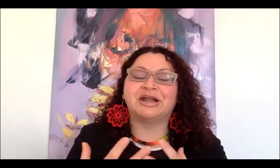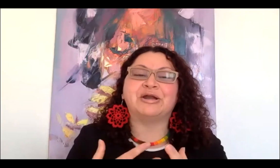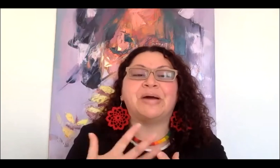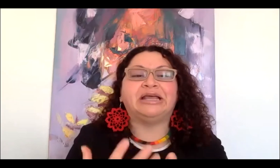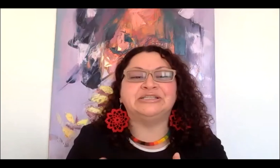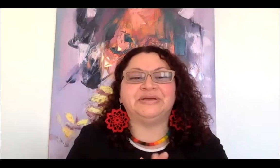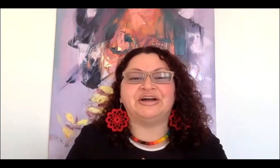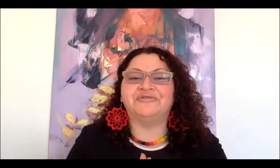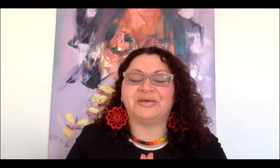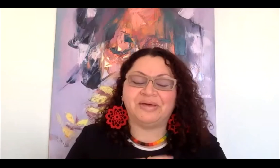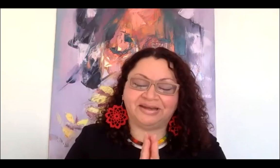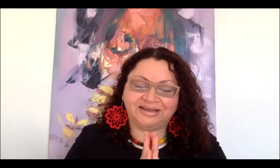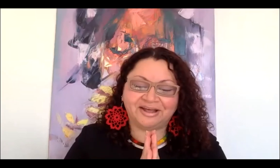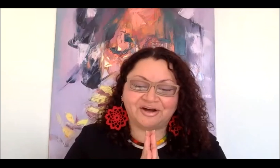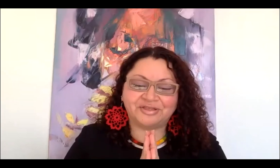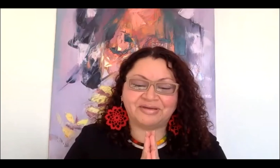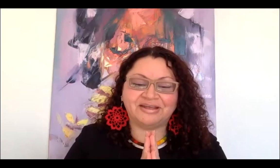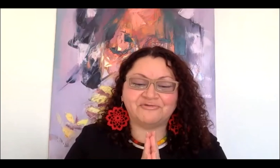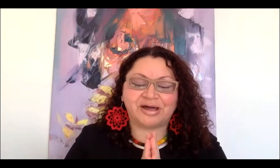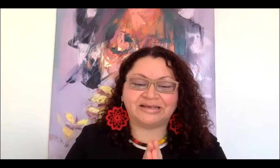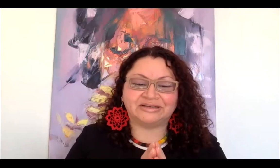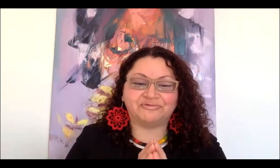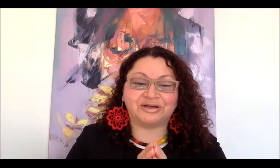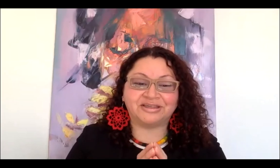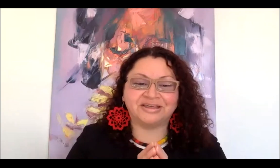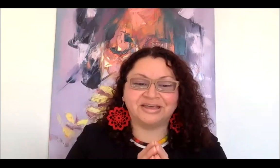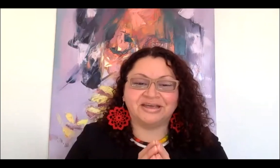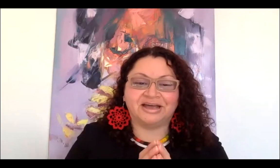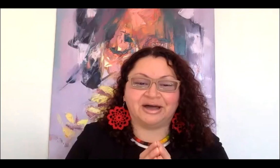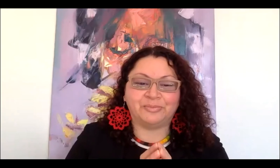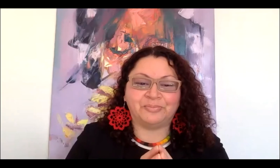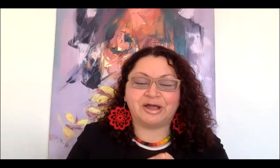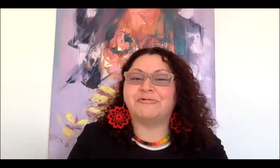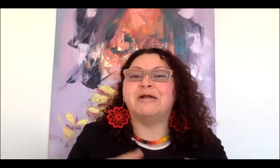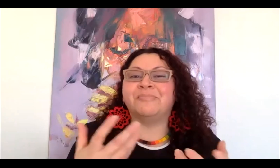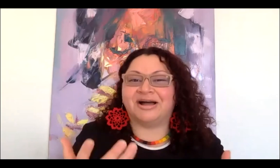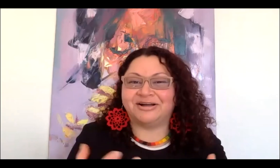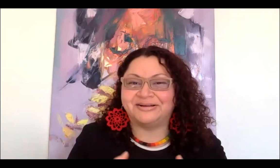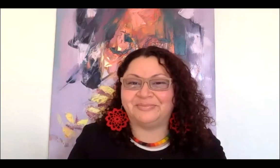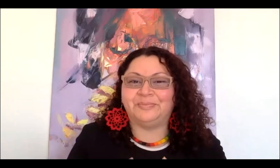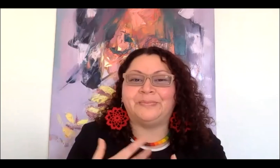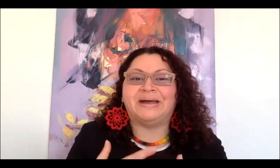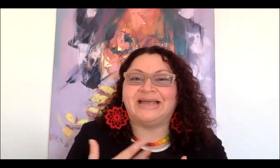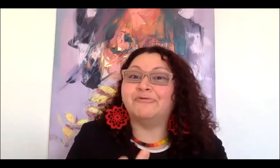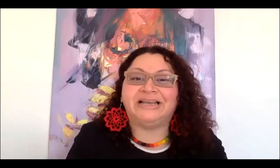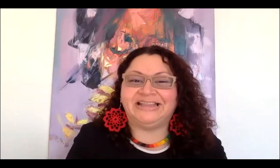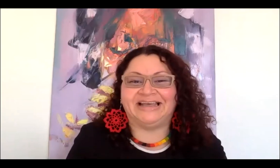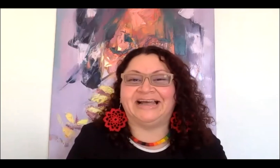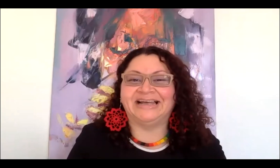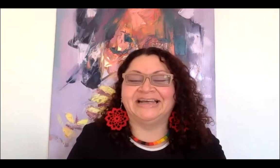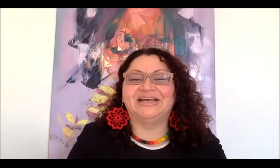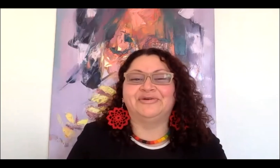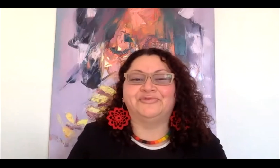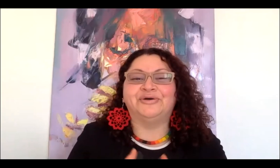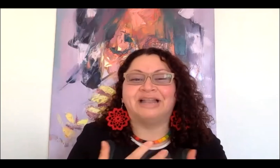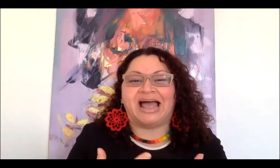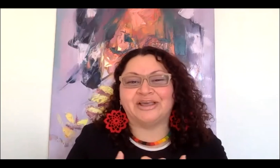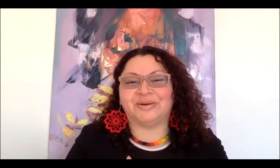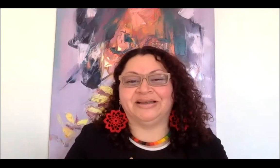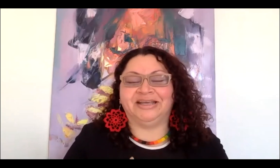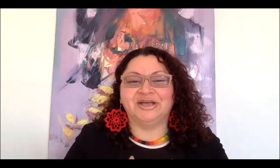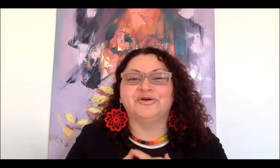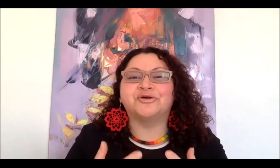reminds me of the many ways in which my grandma, my abuelita, will actually go